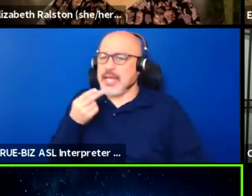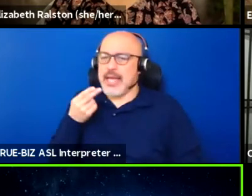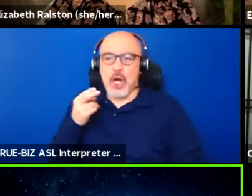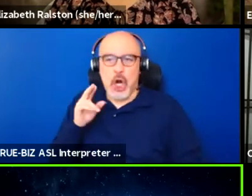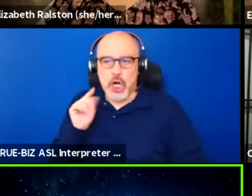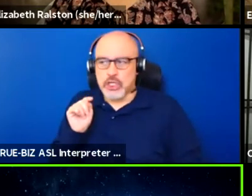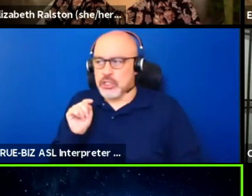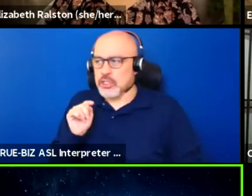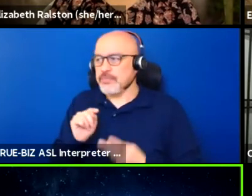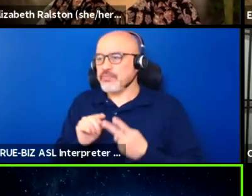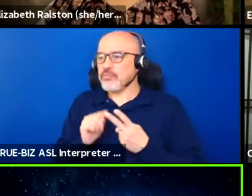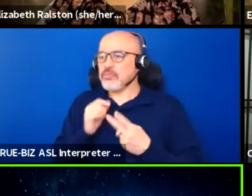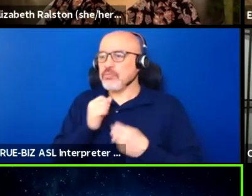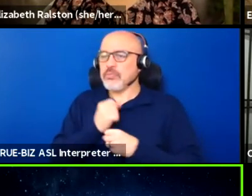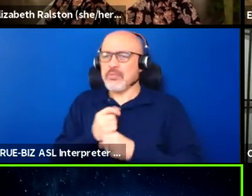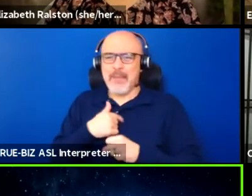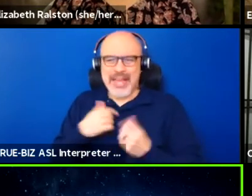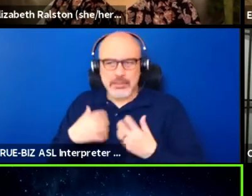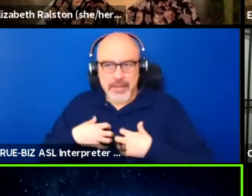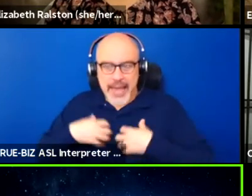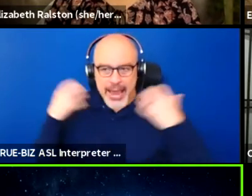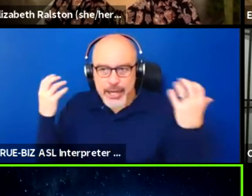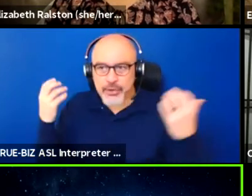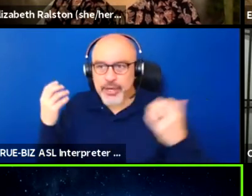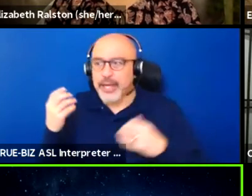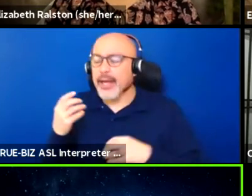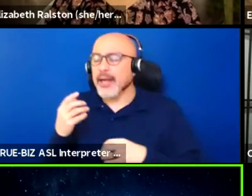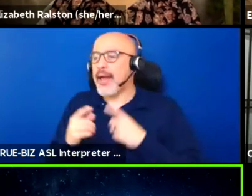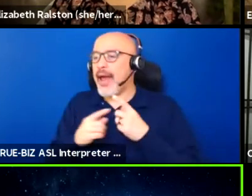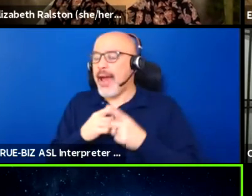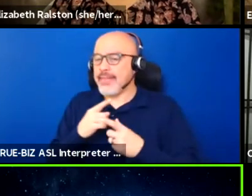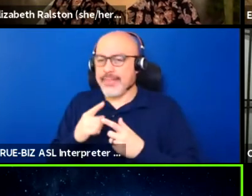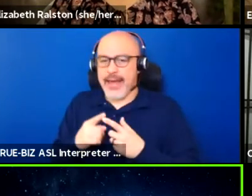and then I kinda just like back off.